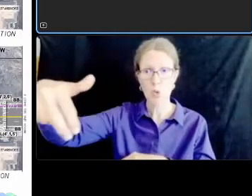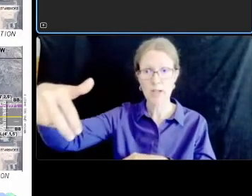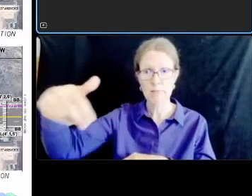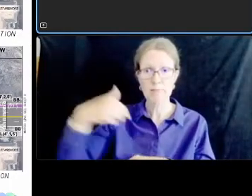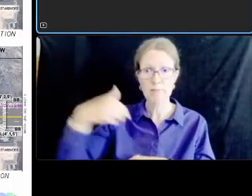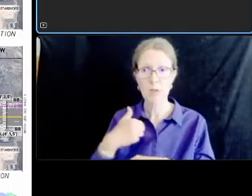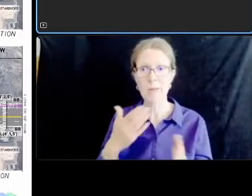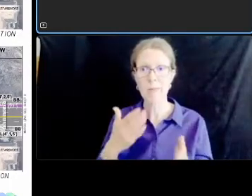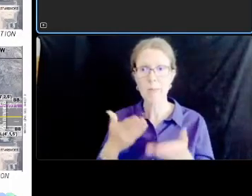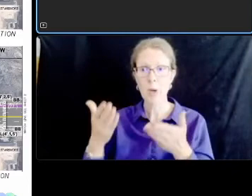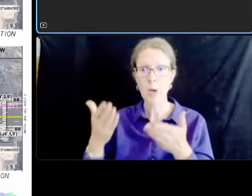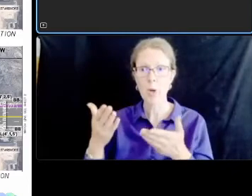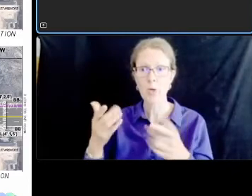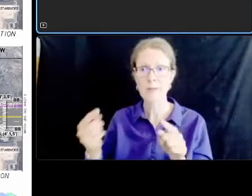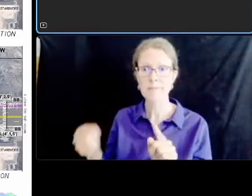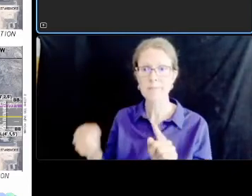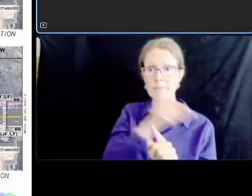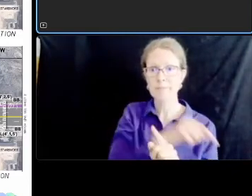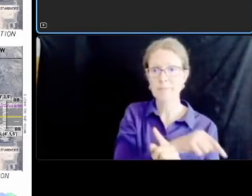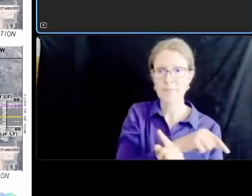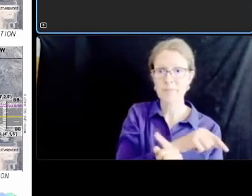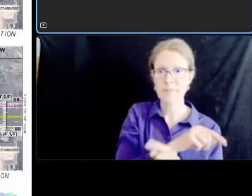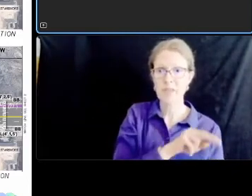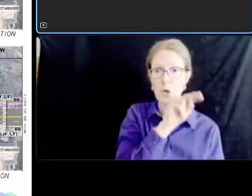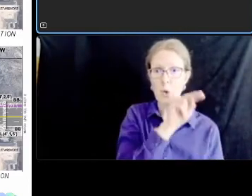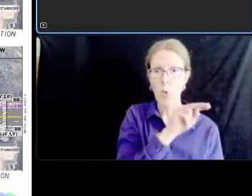the northbound bus stop there at the zoo crosswalk